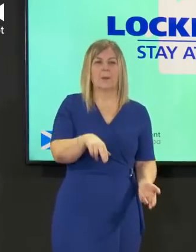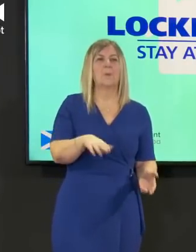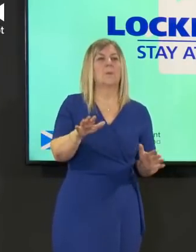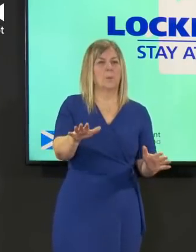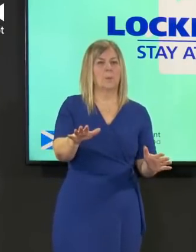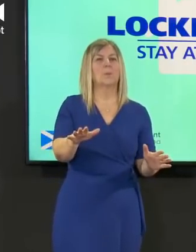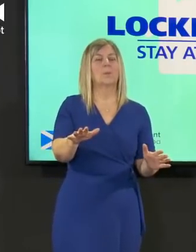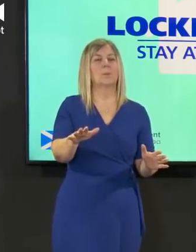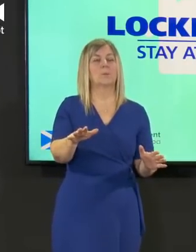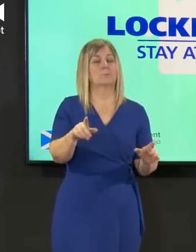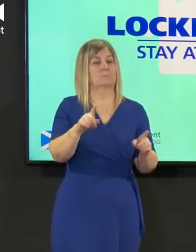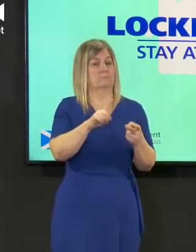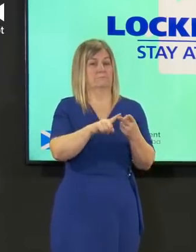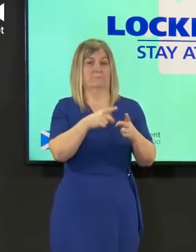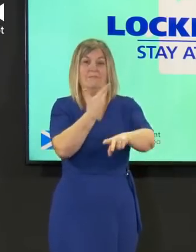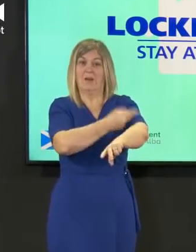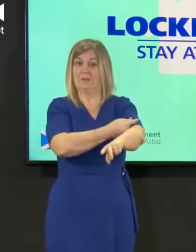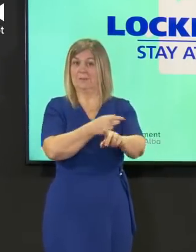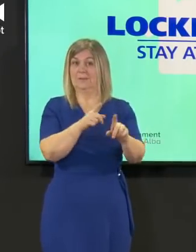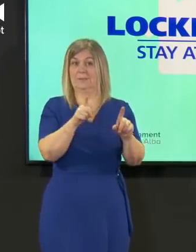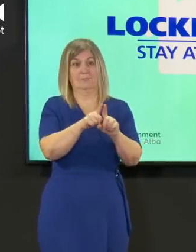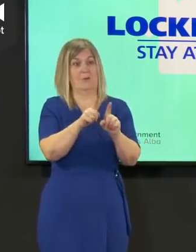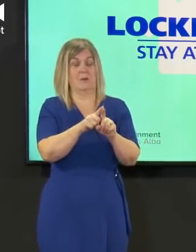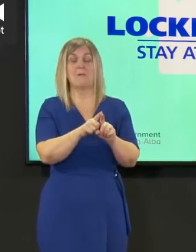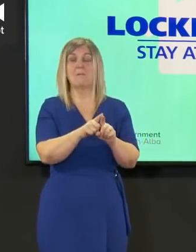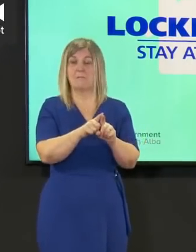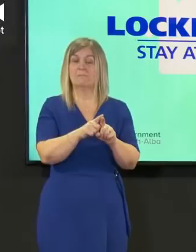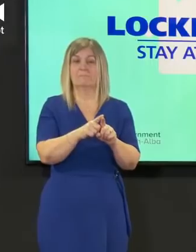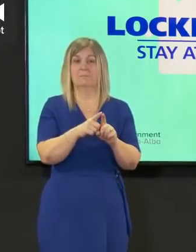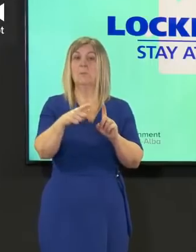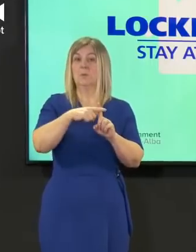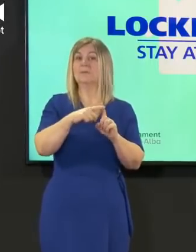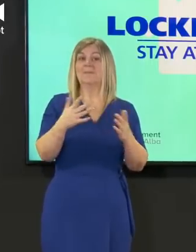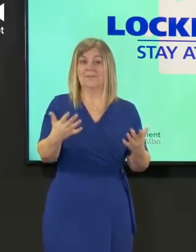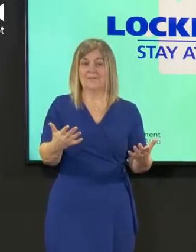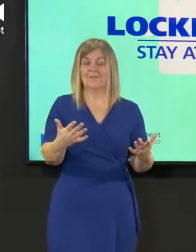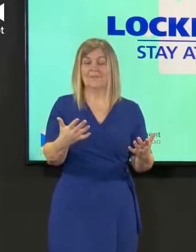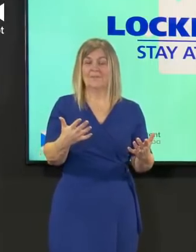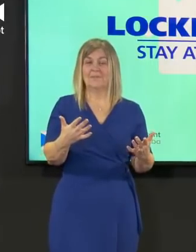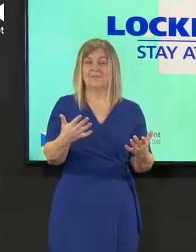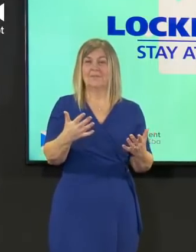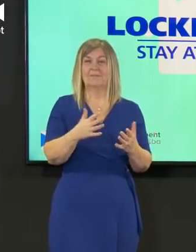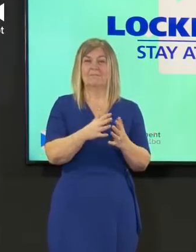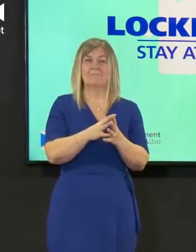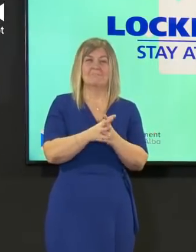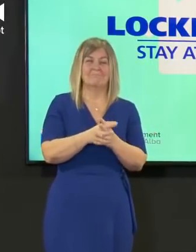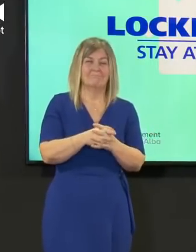also gives us reasons to be optimistic but but no single thing on its own and people watching this